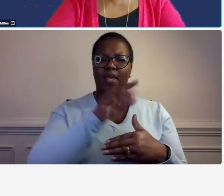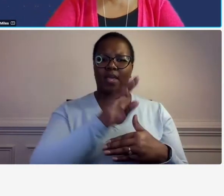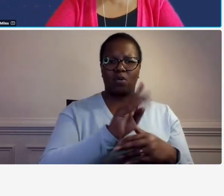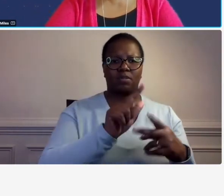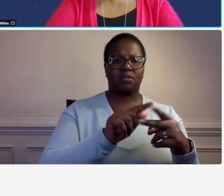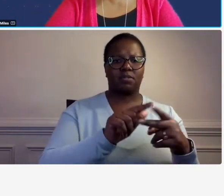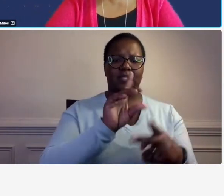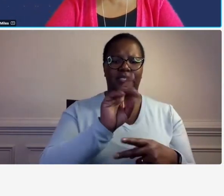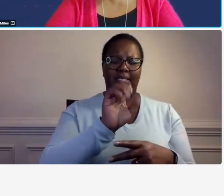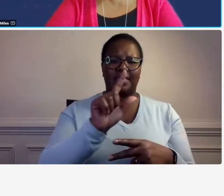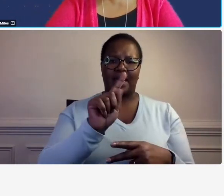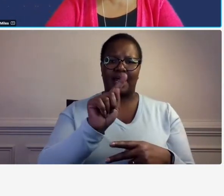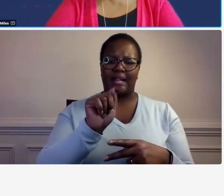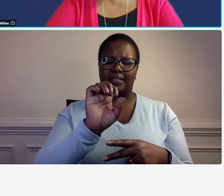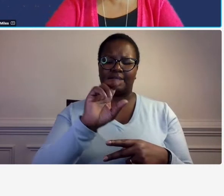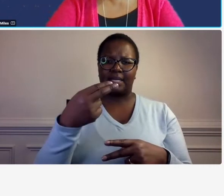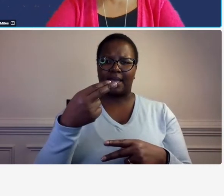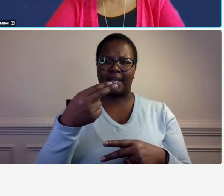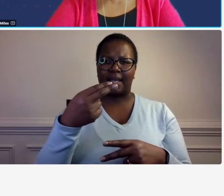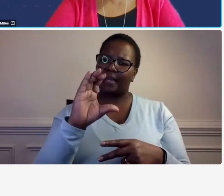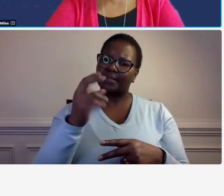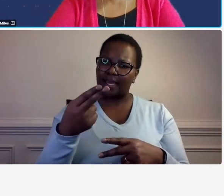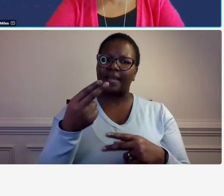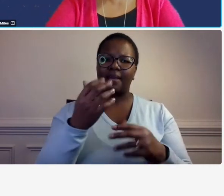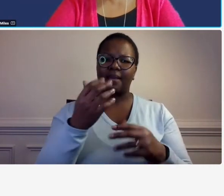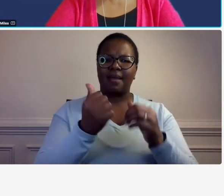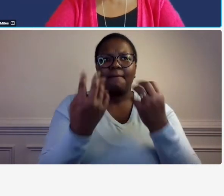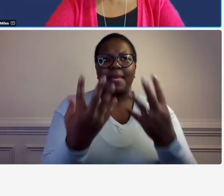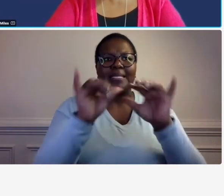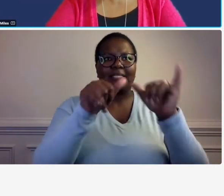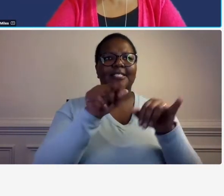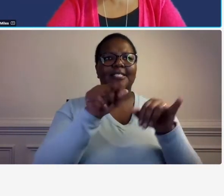there's there's um there's a lot of systems there so i just wanted to get a feel for what types of